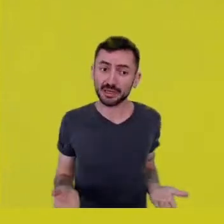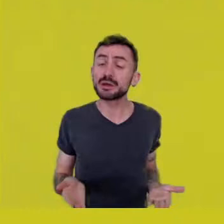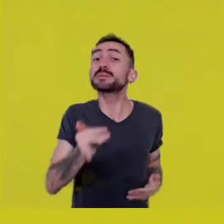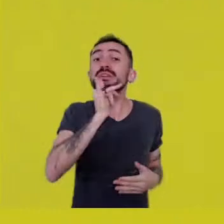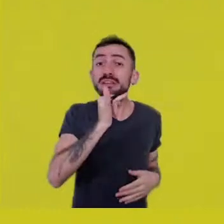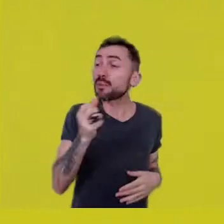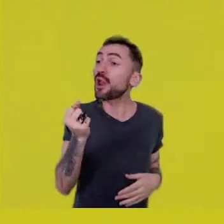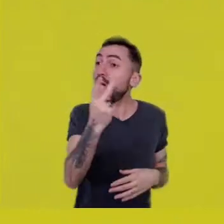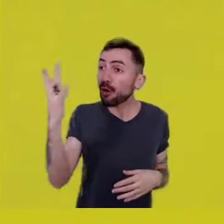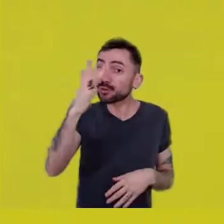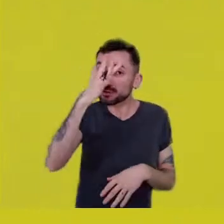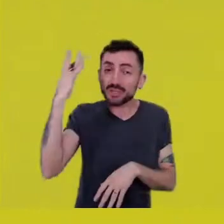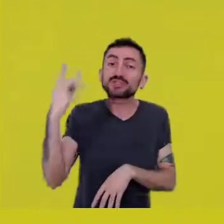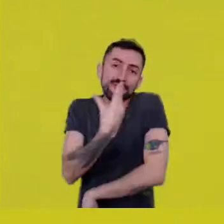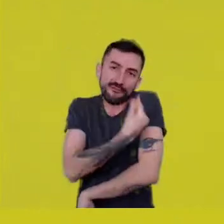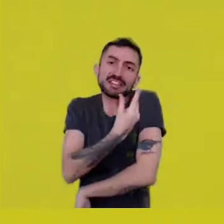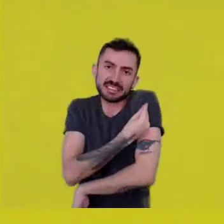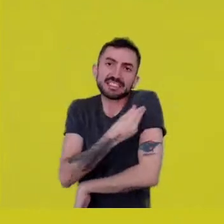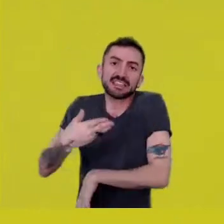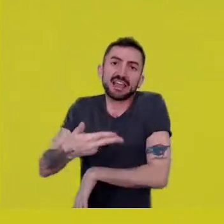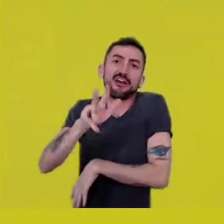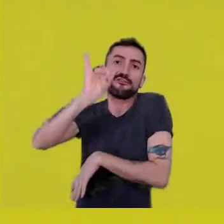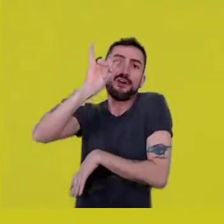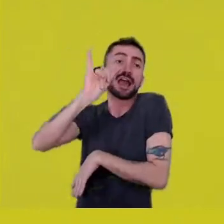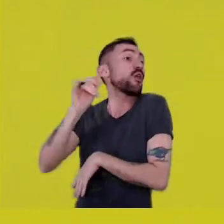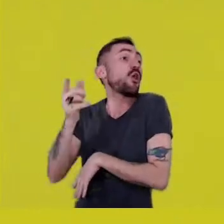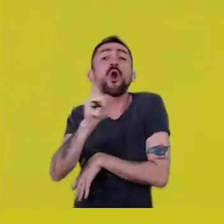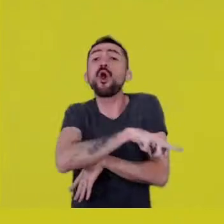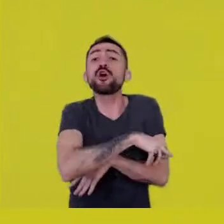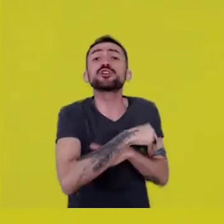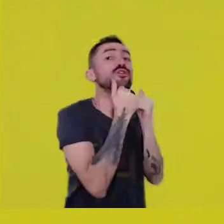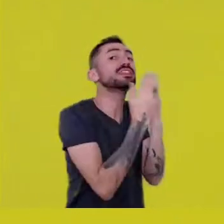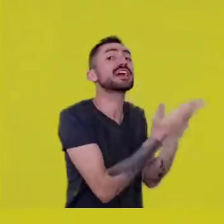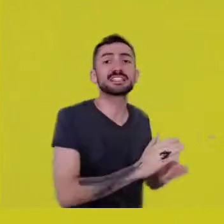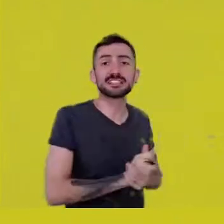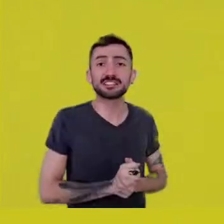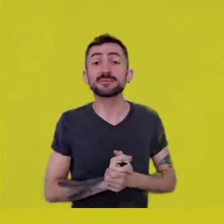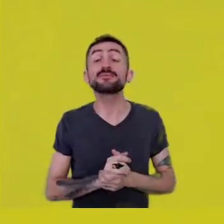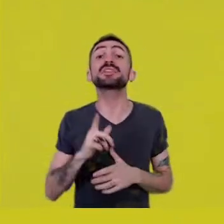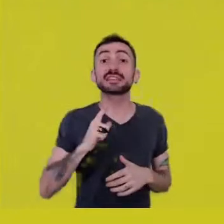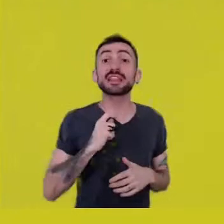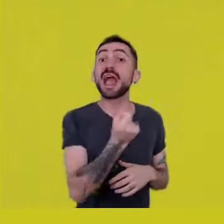and screw the rest, you have people who will go to fancy hospitals